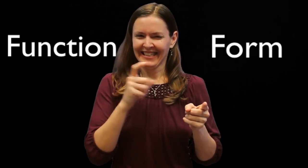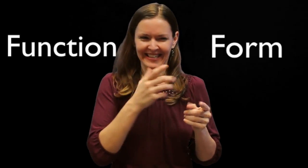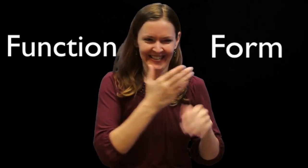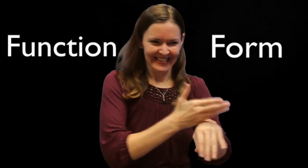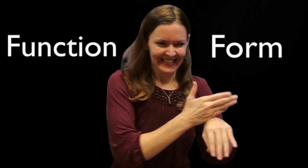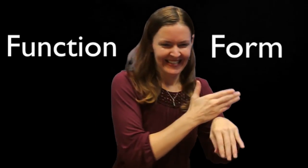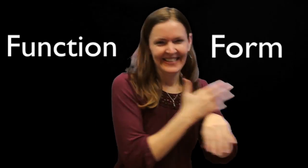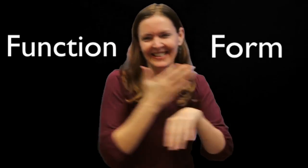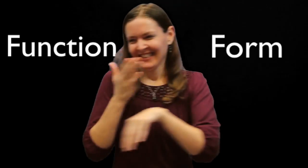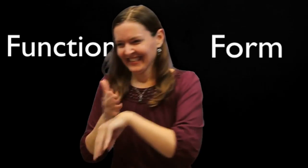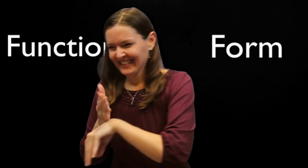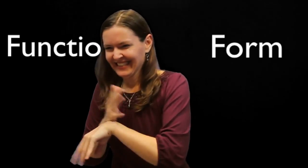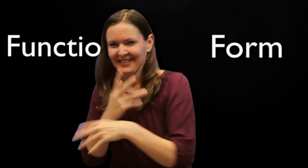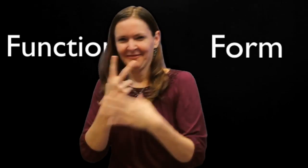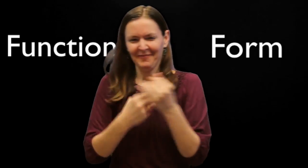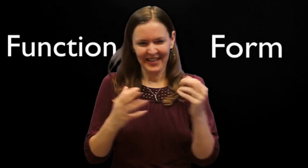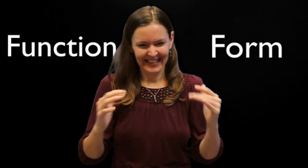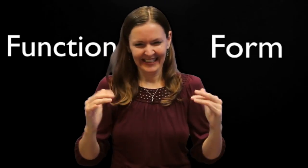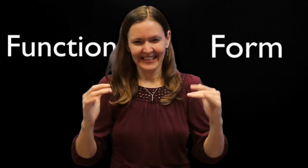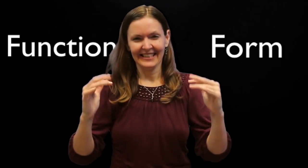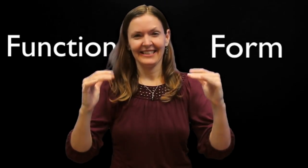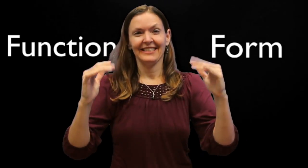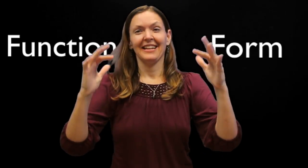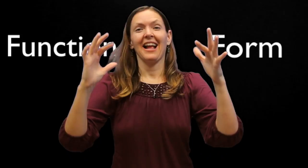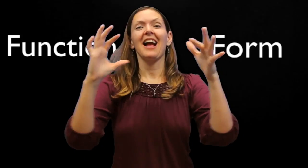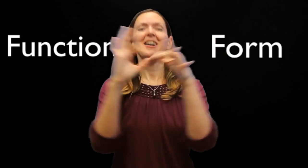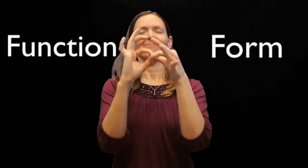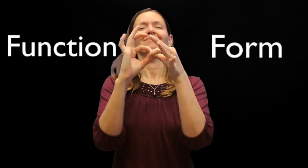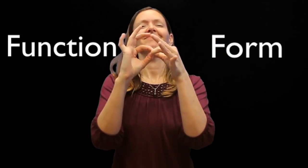Usually one or more categories needs to be improved, up until the point where both connect, and the